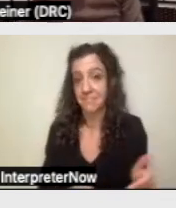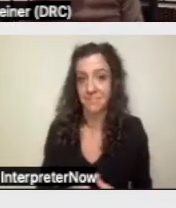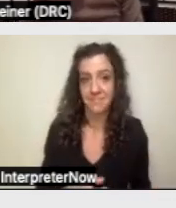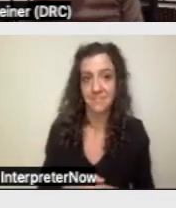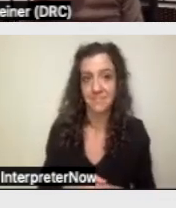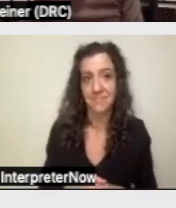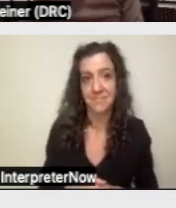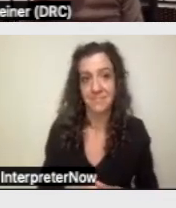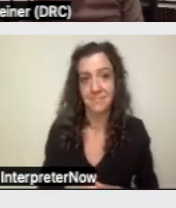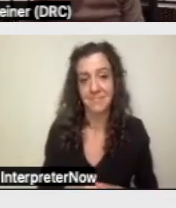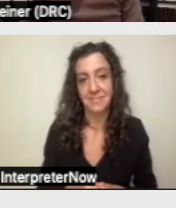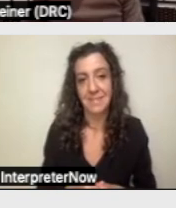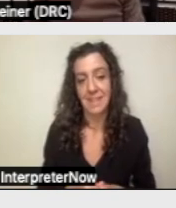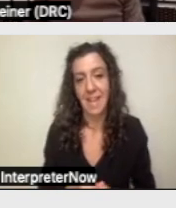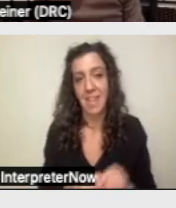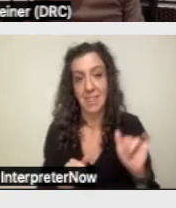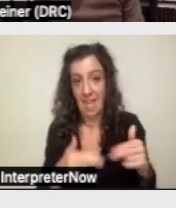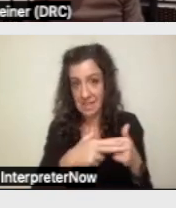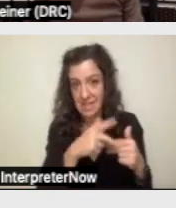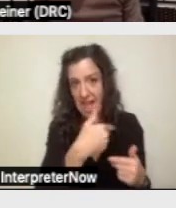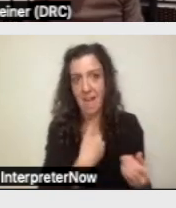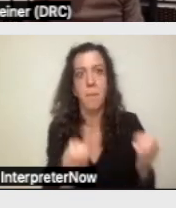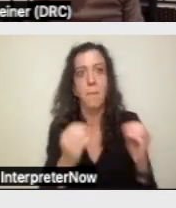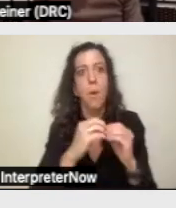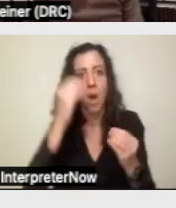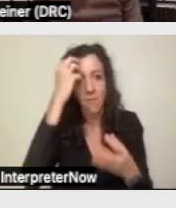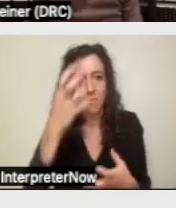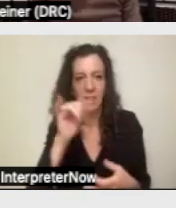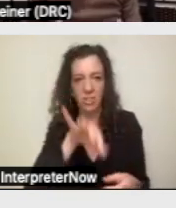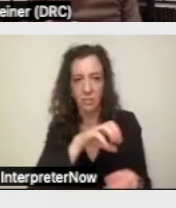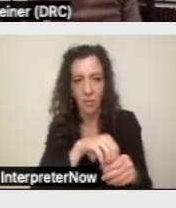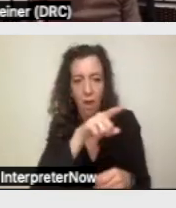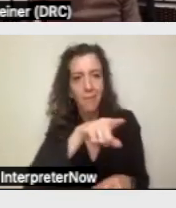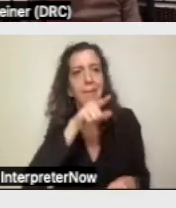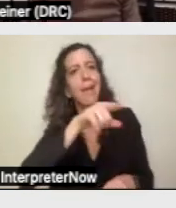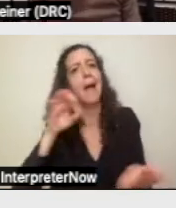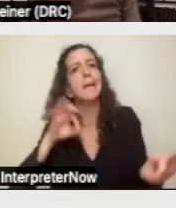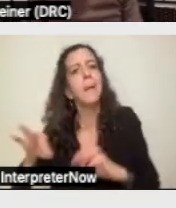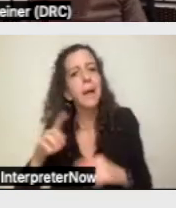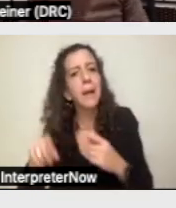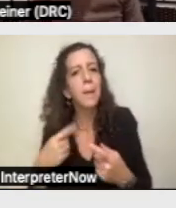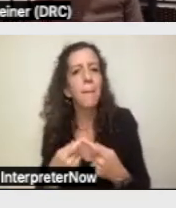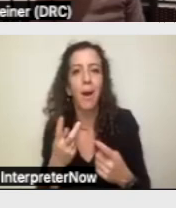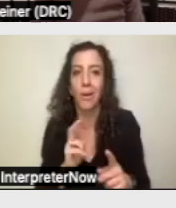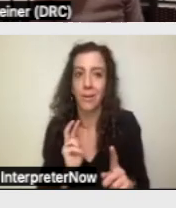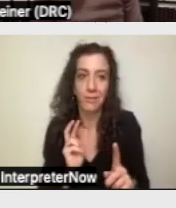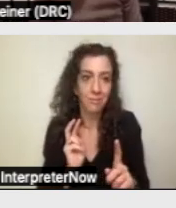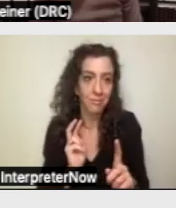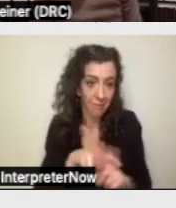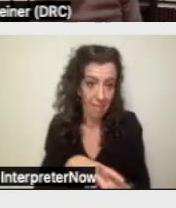So this slide has more information that covers the process about filing an appeal, the options